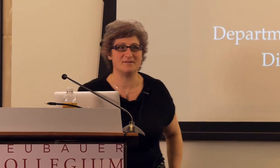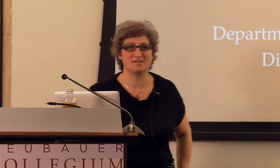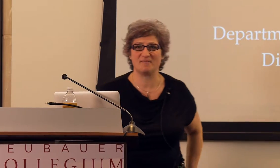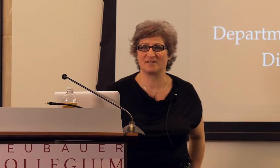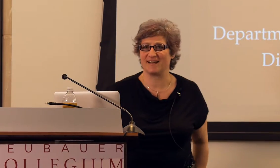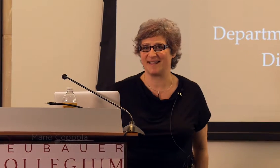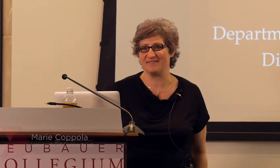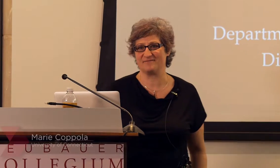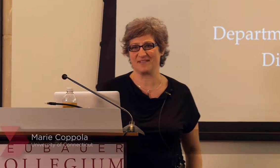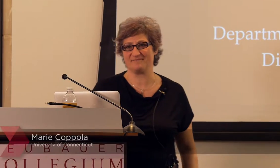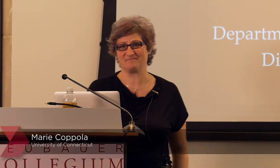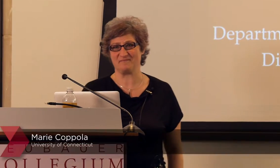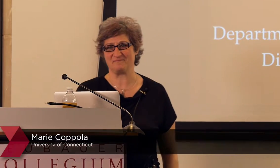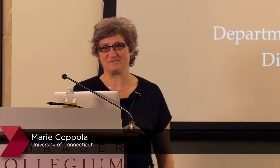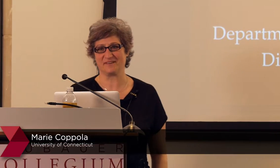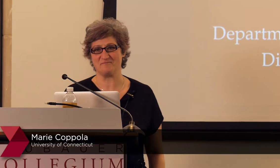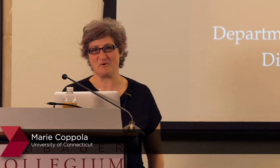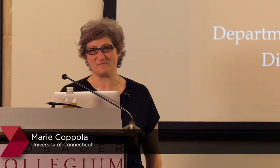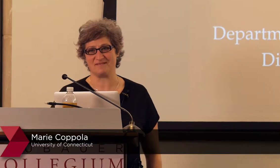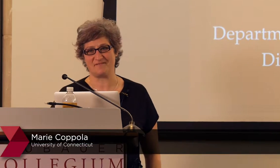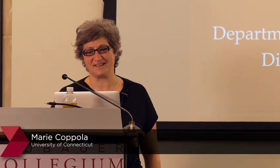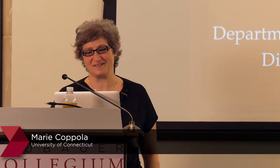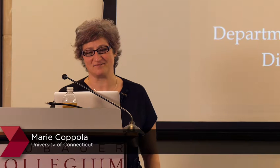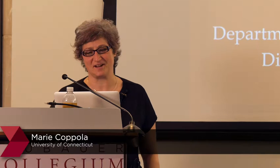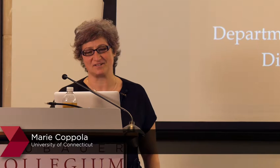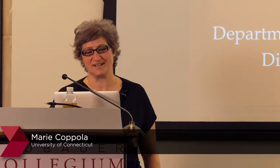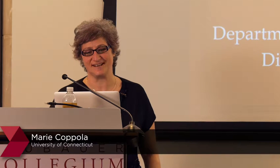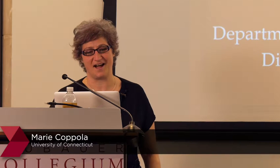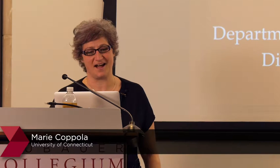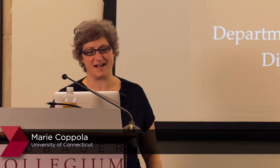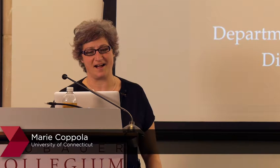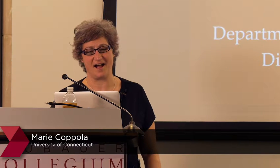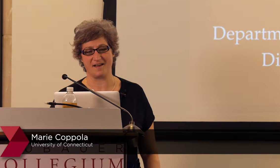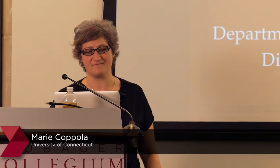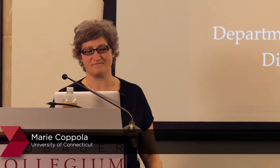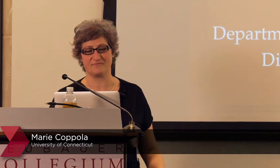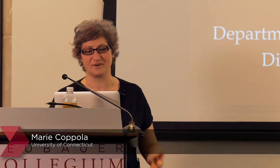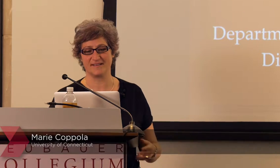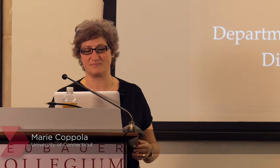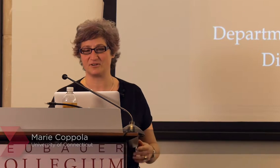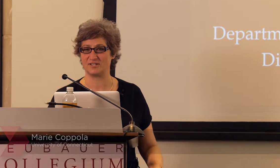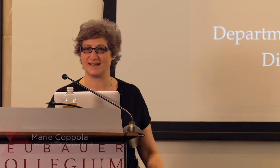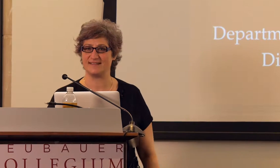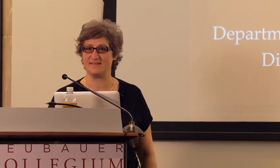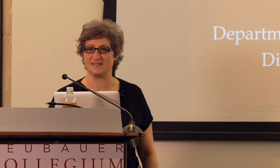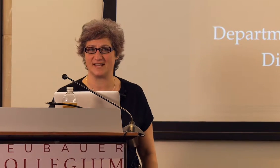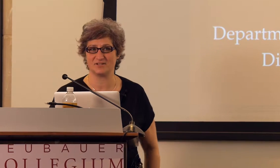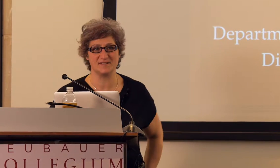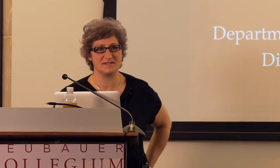Thank you so much Diane, for that really warm and lovely introduction, I really appreciate the invitations